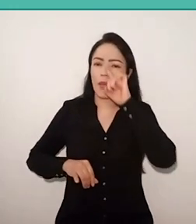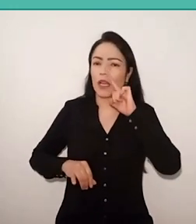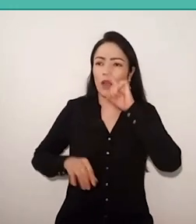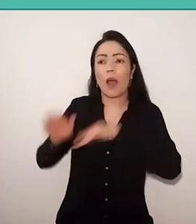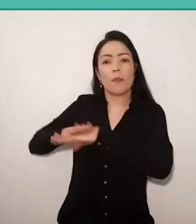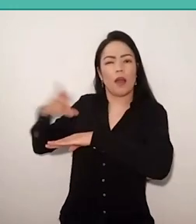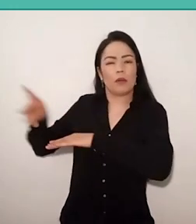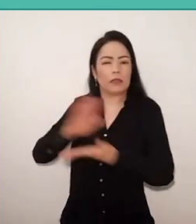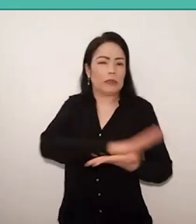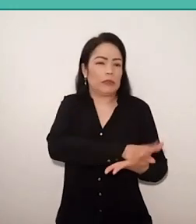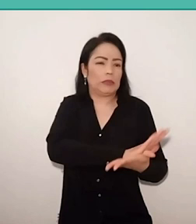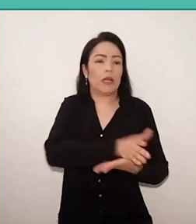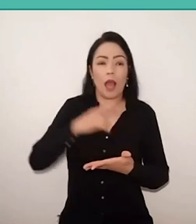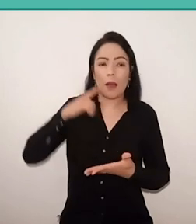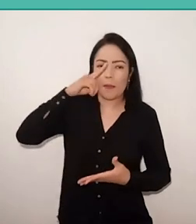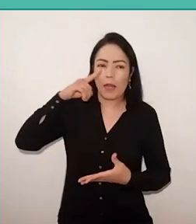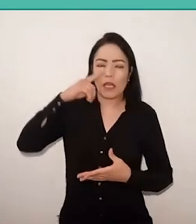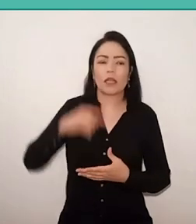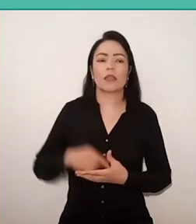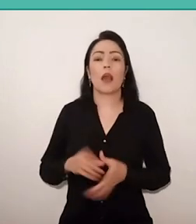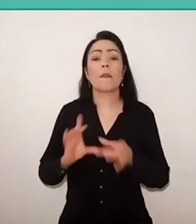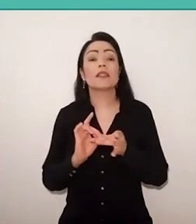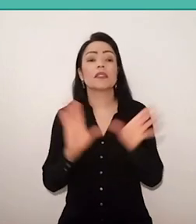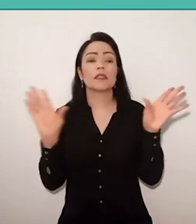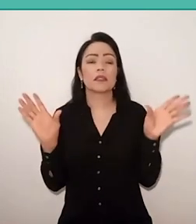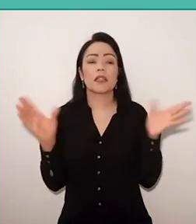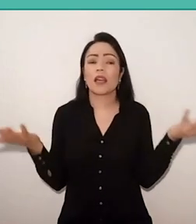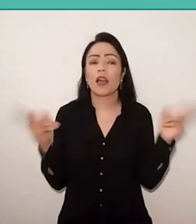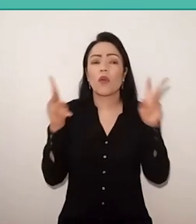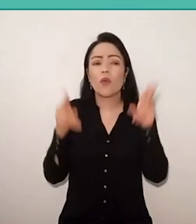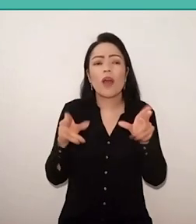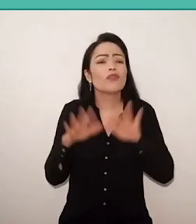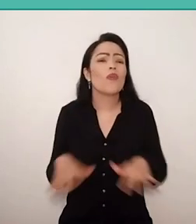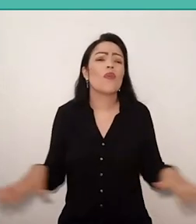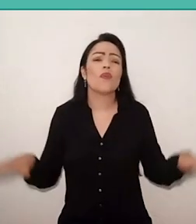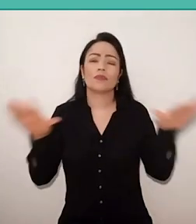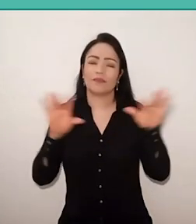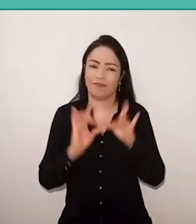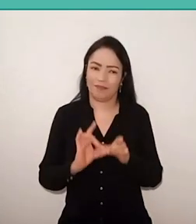But, there is liberation of the oppressed to free the oppressors. And that's what they don't realize.